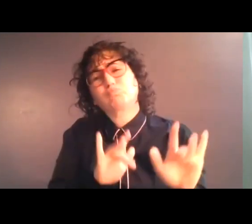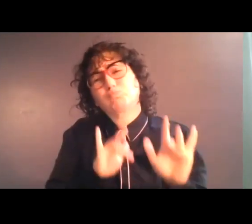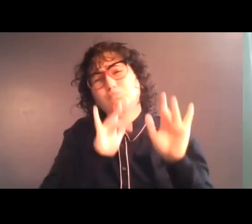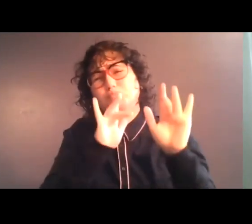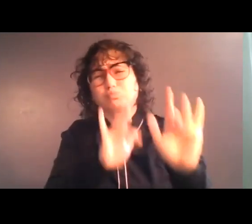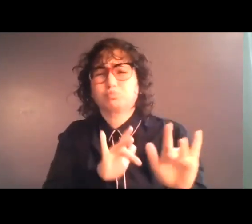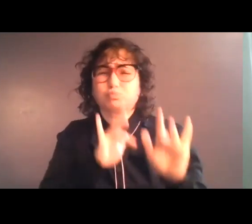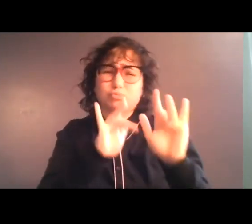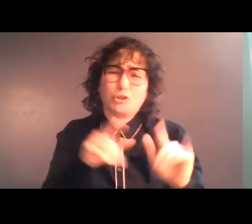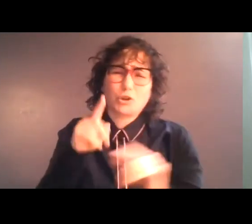cripples. Russia.